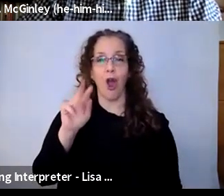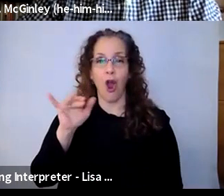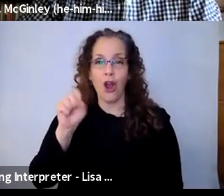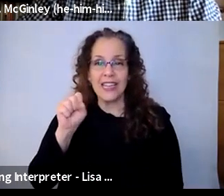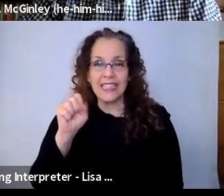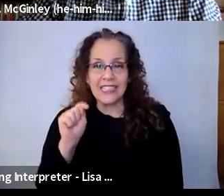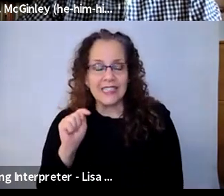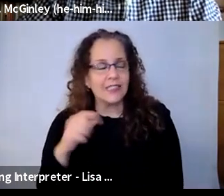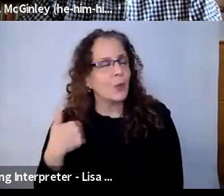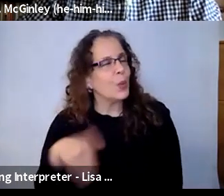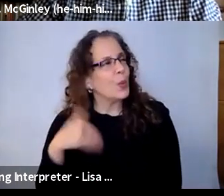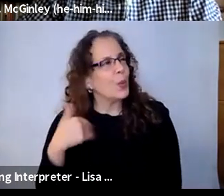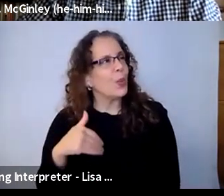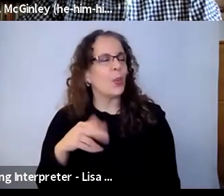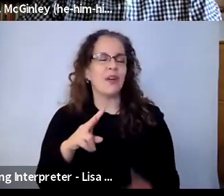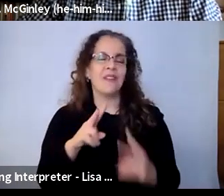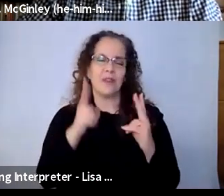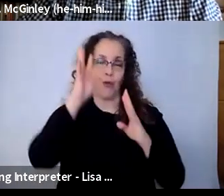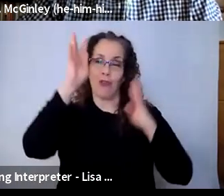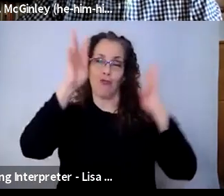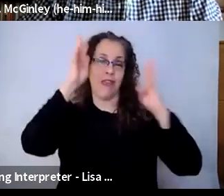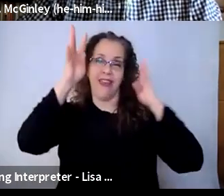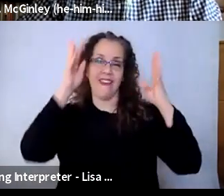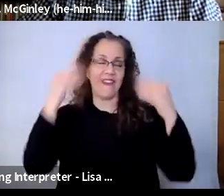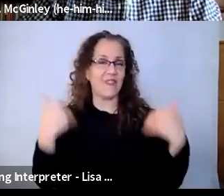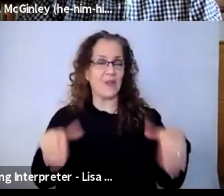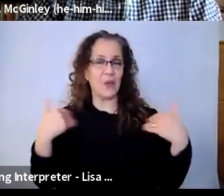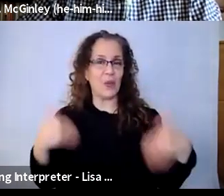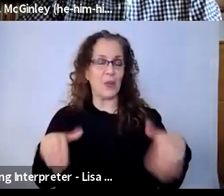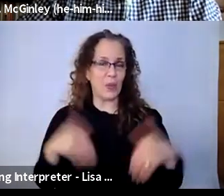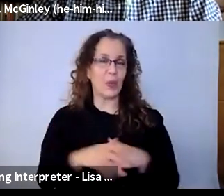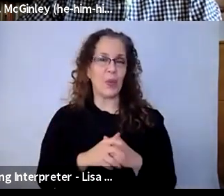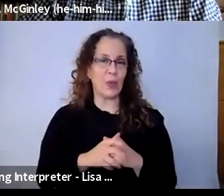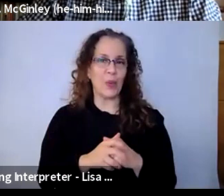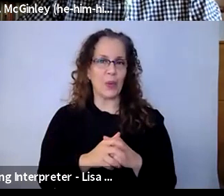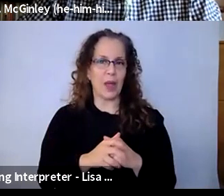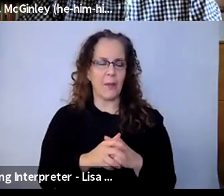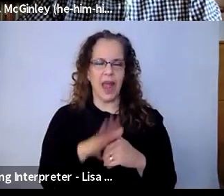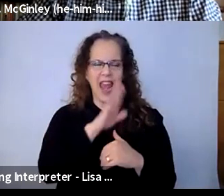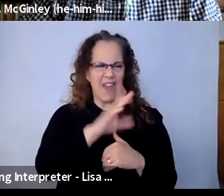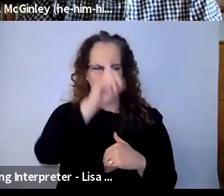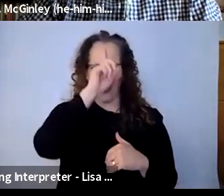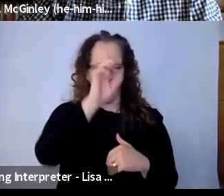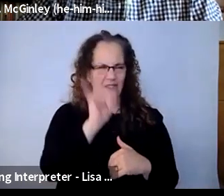finding all of these really innovative, interesting, like, "who would have thought of that" creative ways to engage their